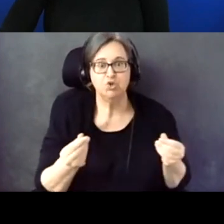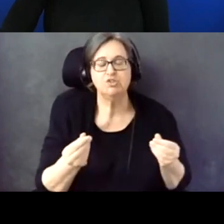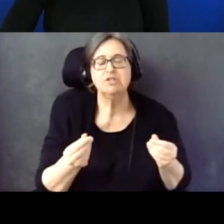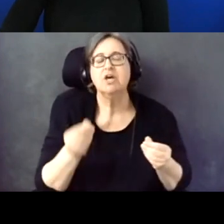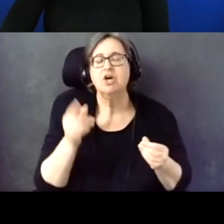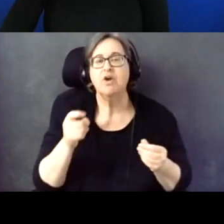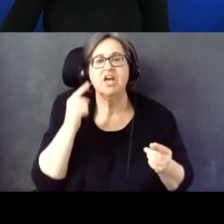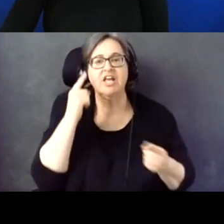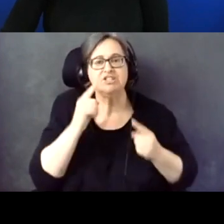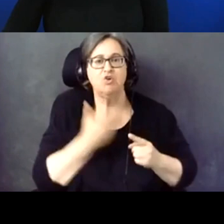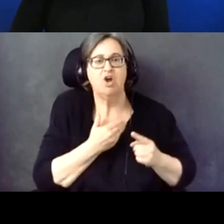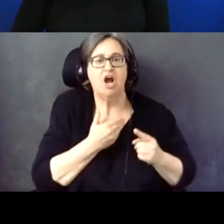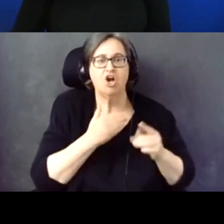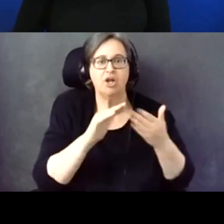And our needs in mind.